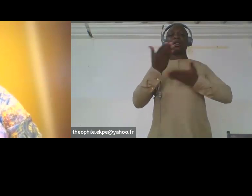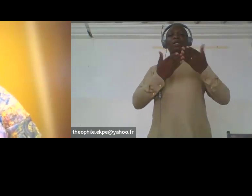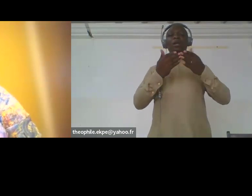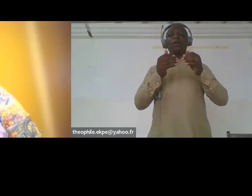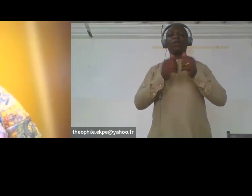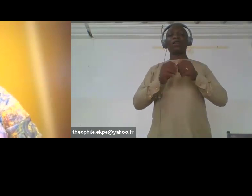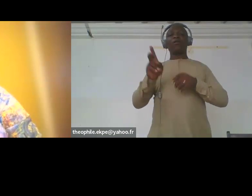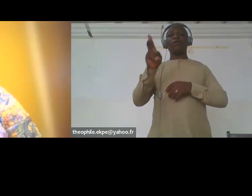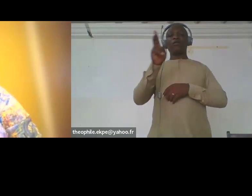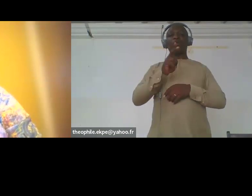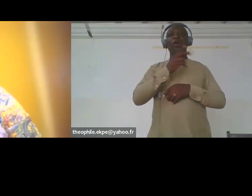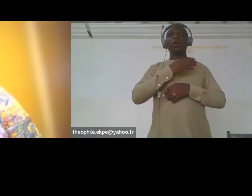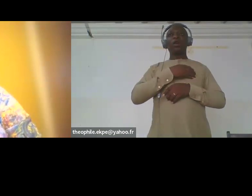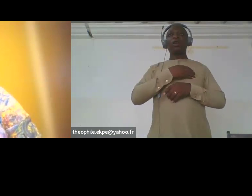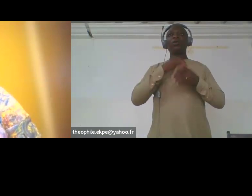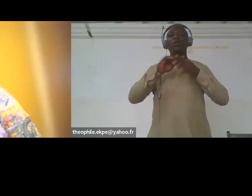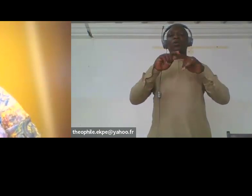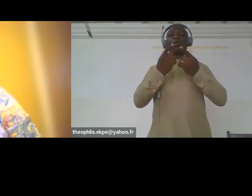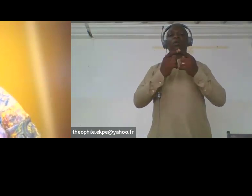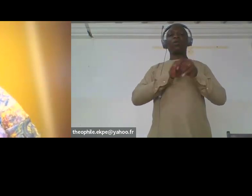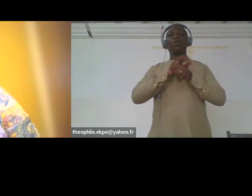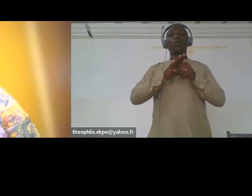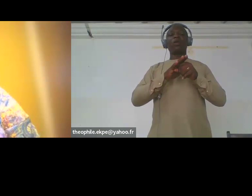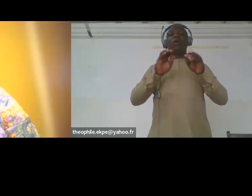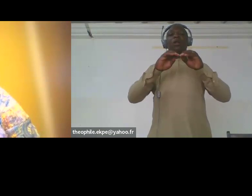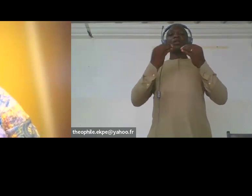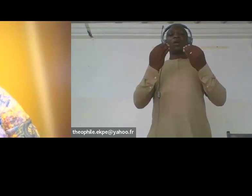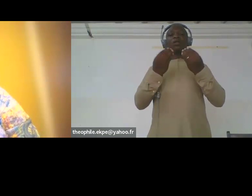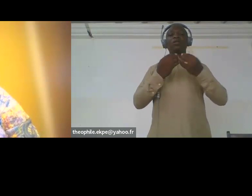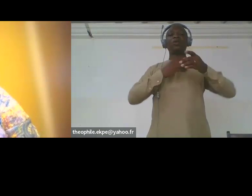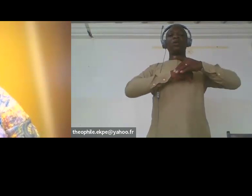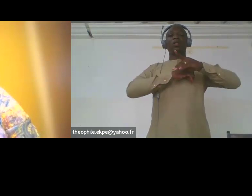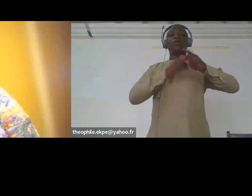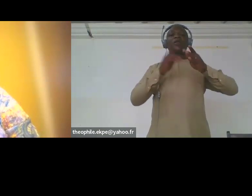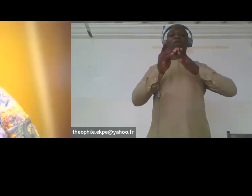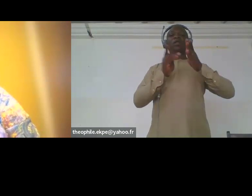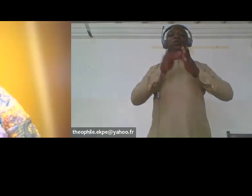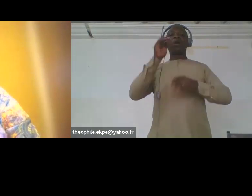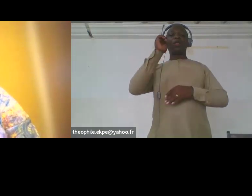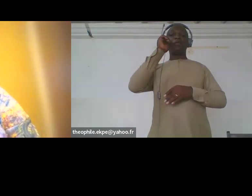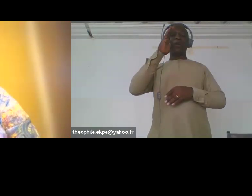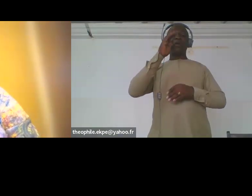women's right organizations implemented the cash transfer initiatives to boost